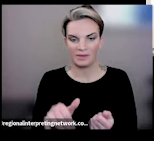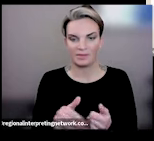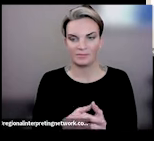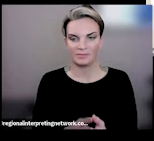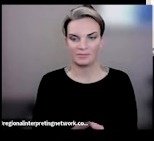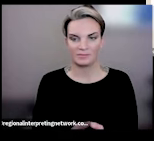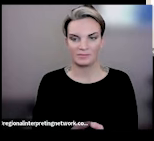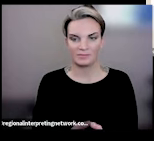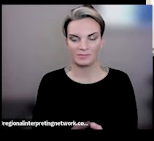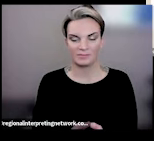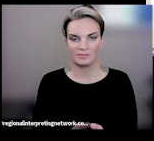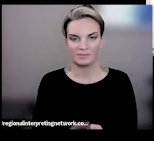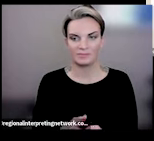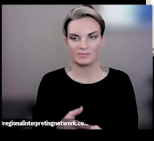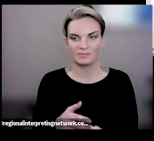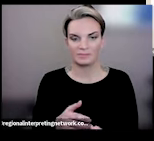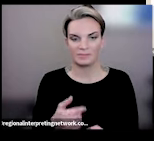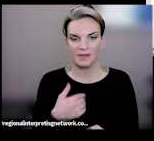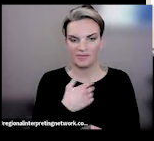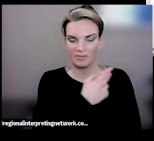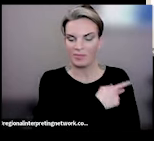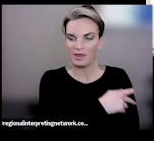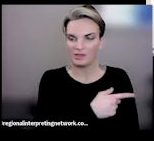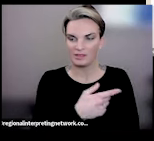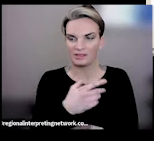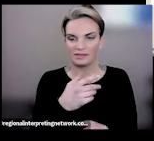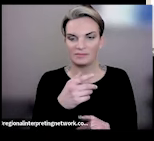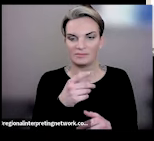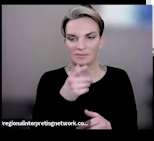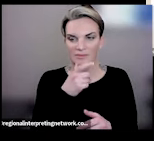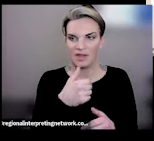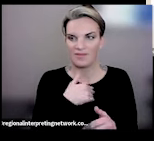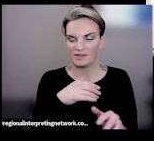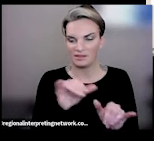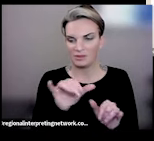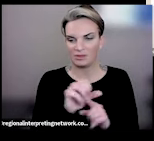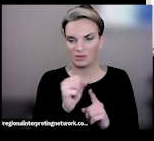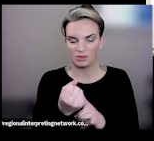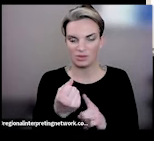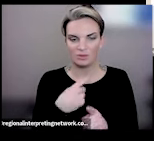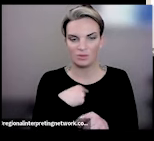I have patients in similar situations, and when we work together with a physician or the care team,